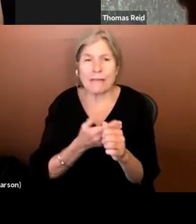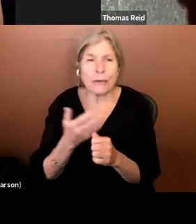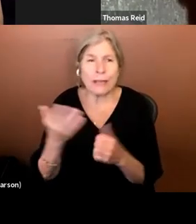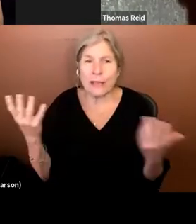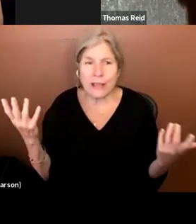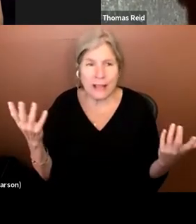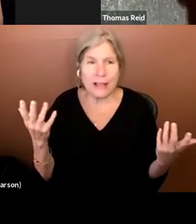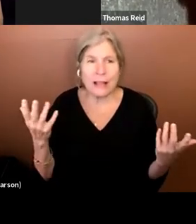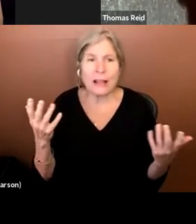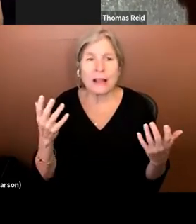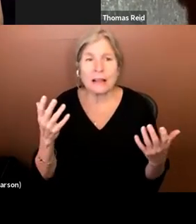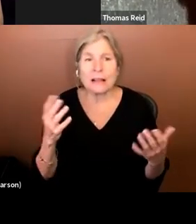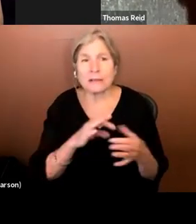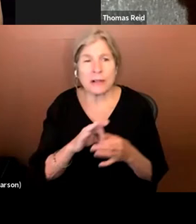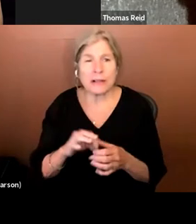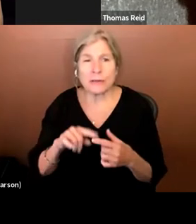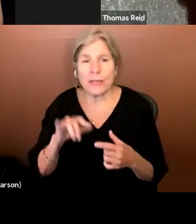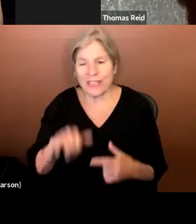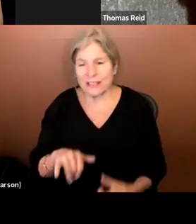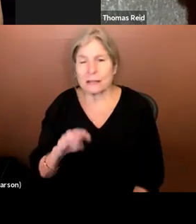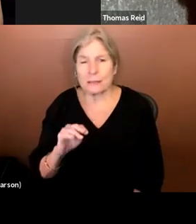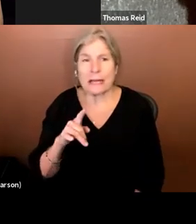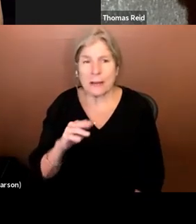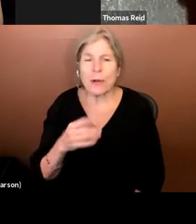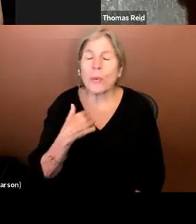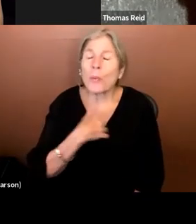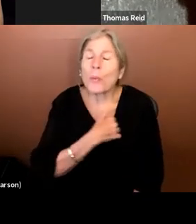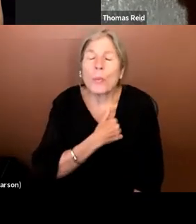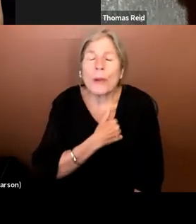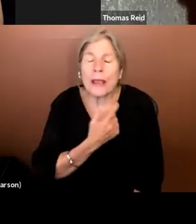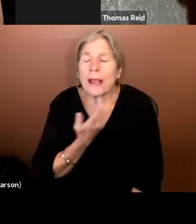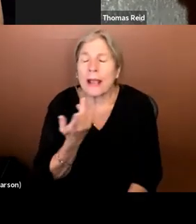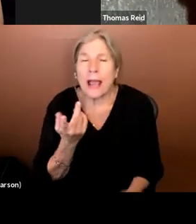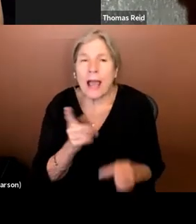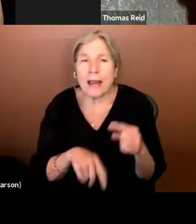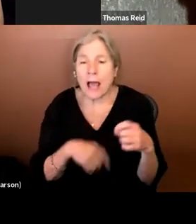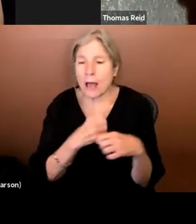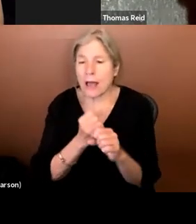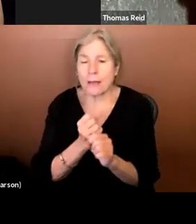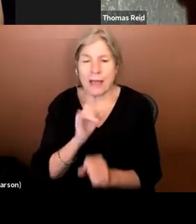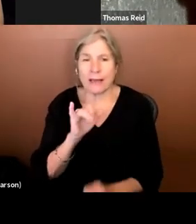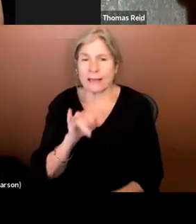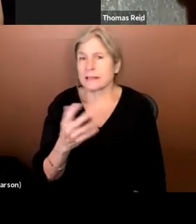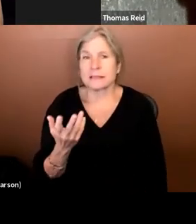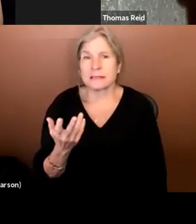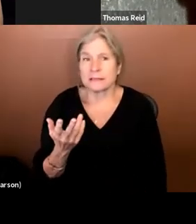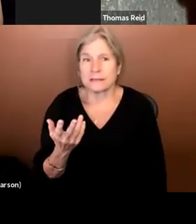with regards to this medium. With cannot make this accessible if we